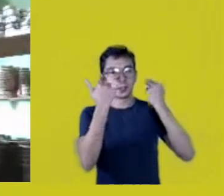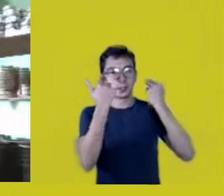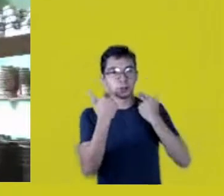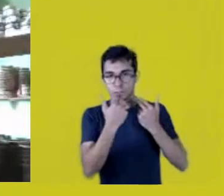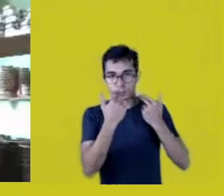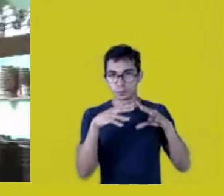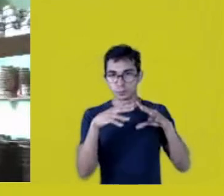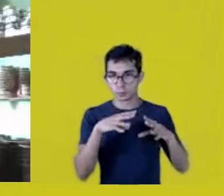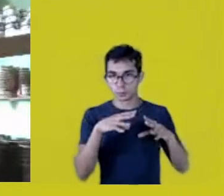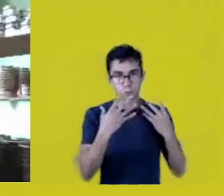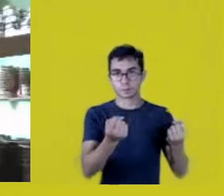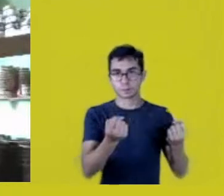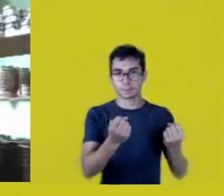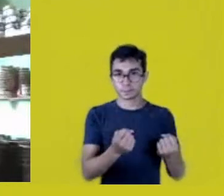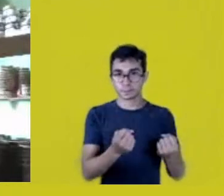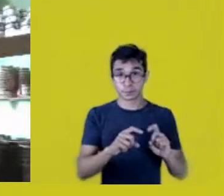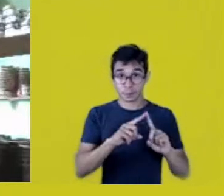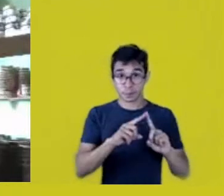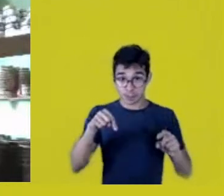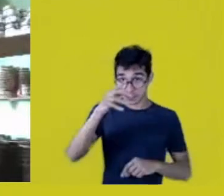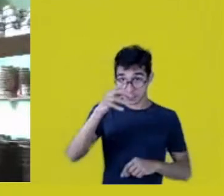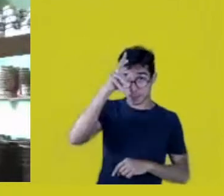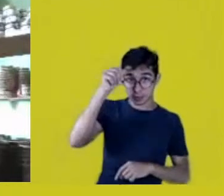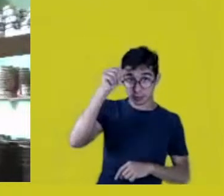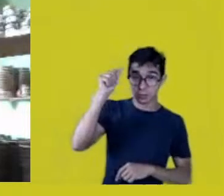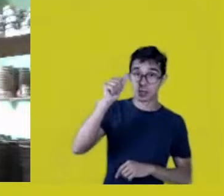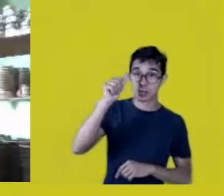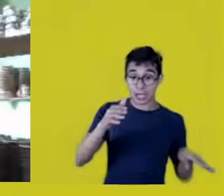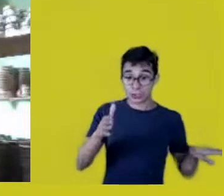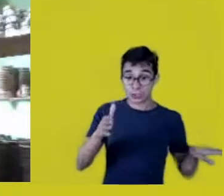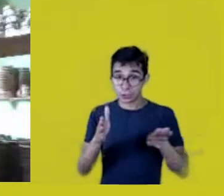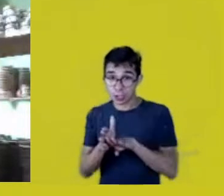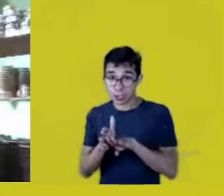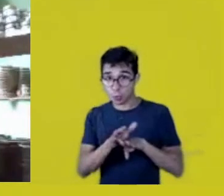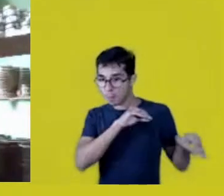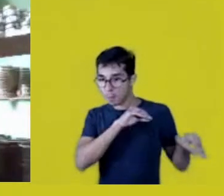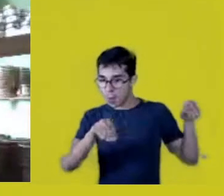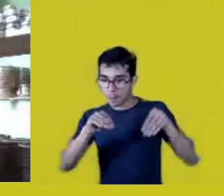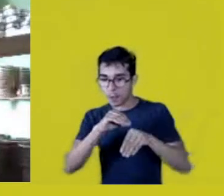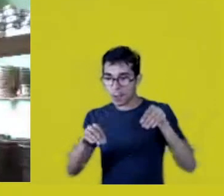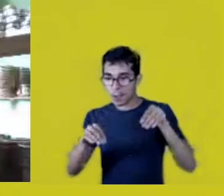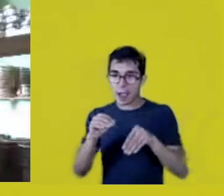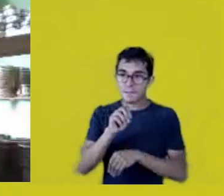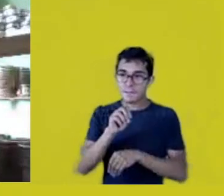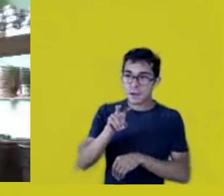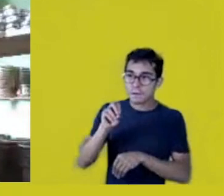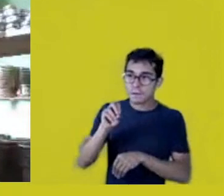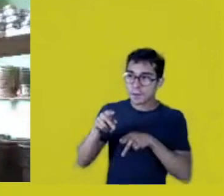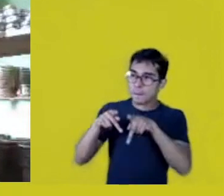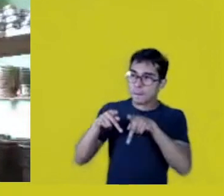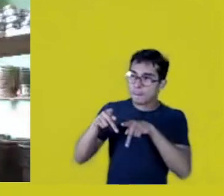But when they got here in the Amazon and joined the Mura, the Torá,